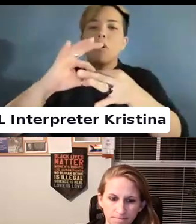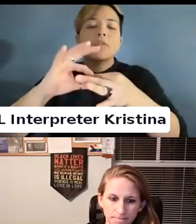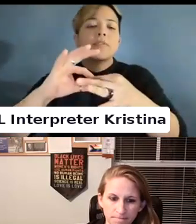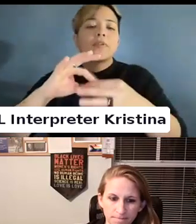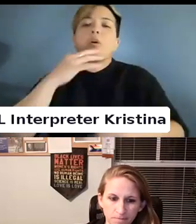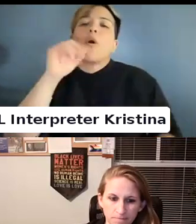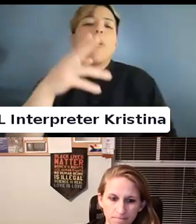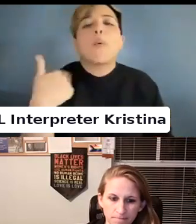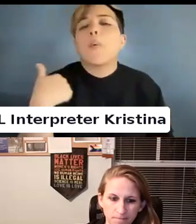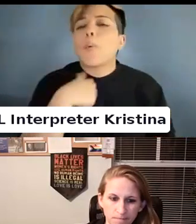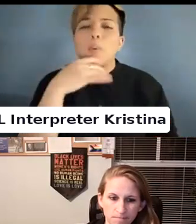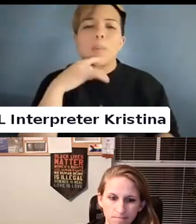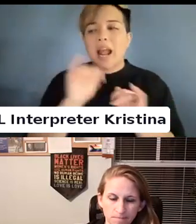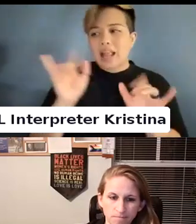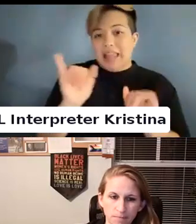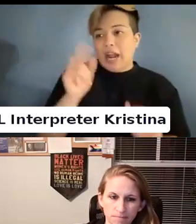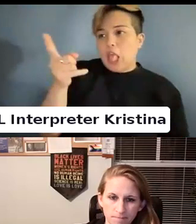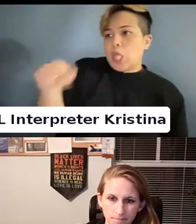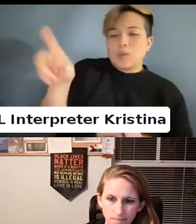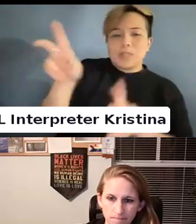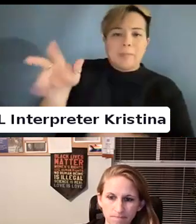we don't want to be like those people.